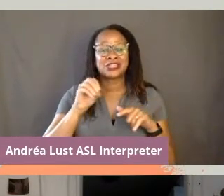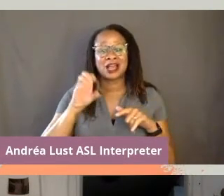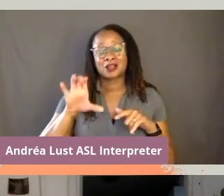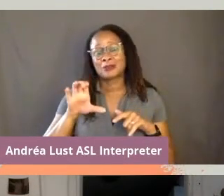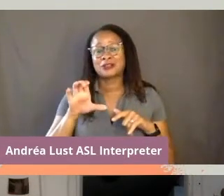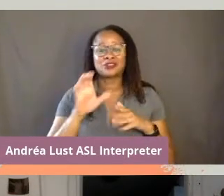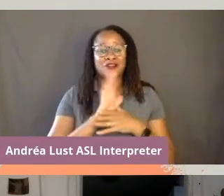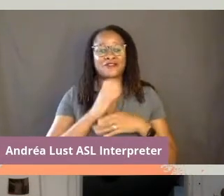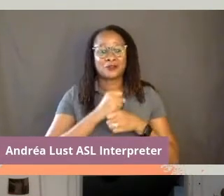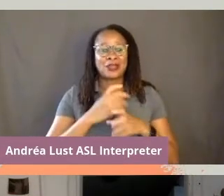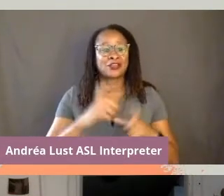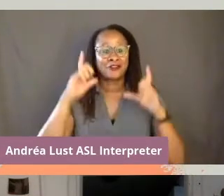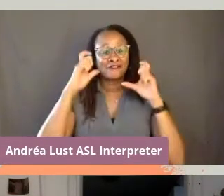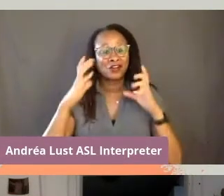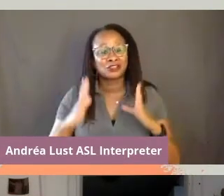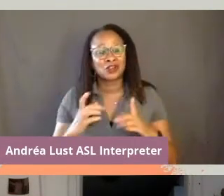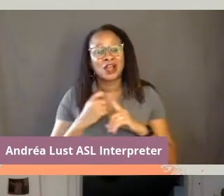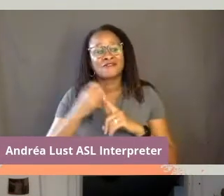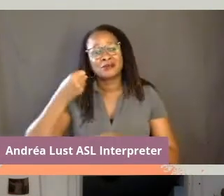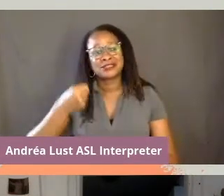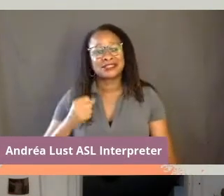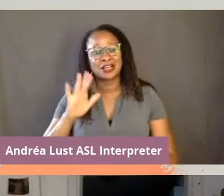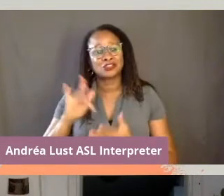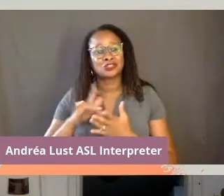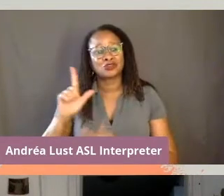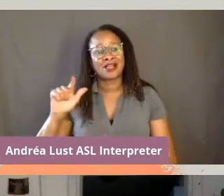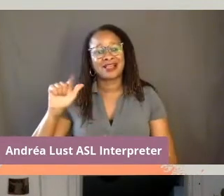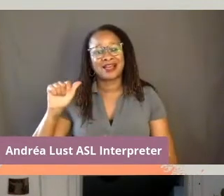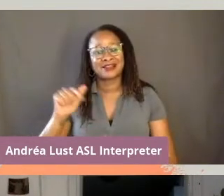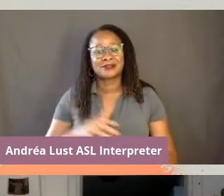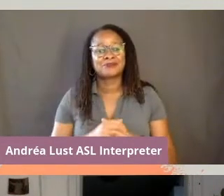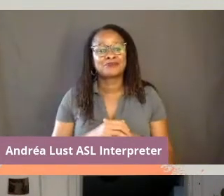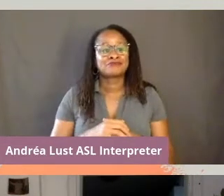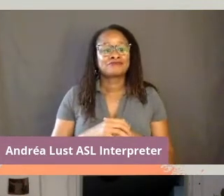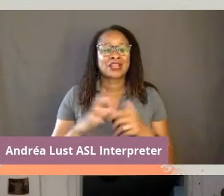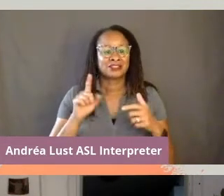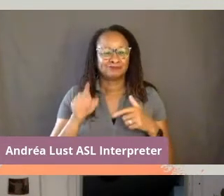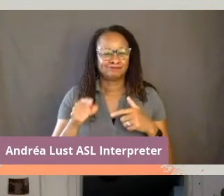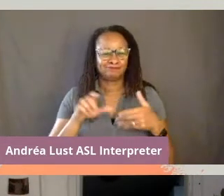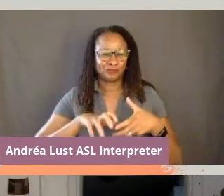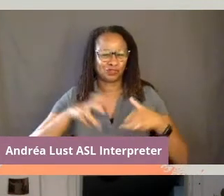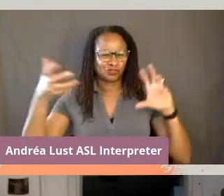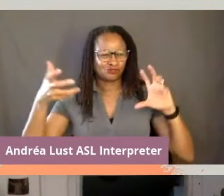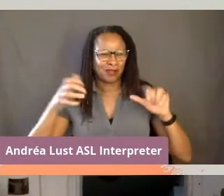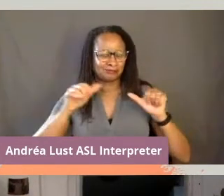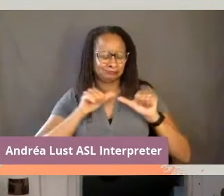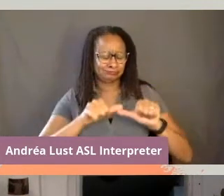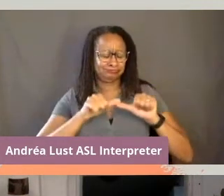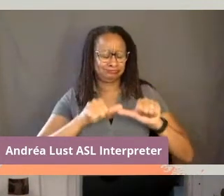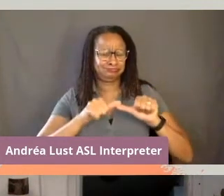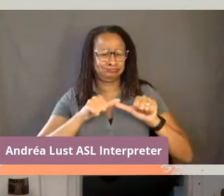and photographer from South Central, Los Angeles. She disrupts conventional documentary methods